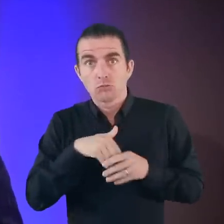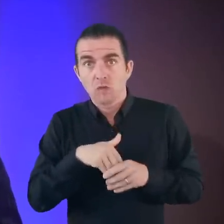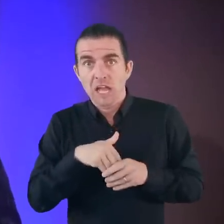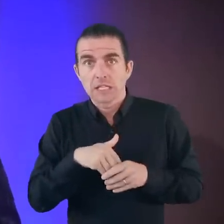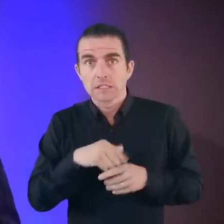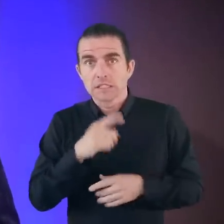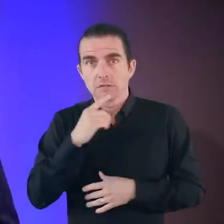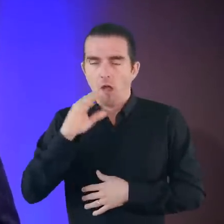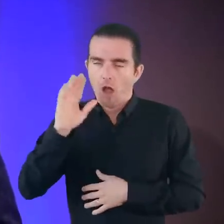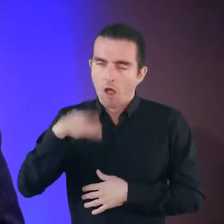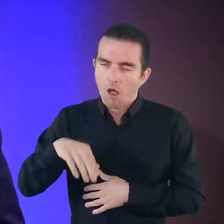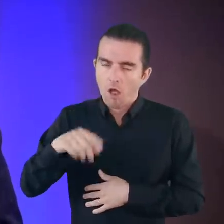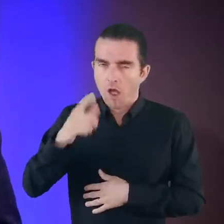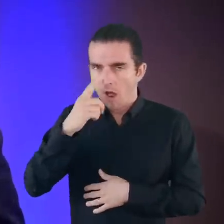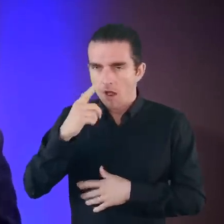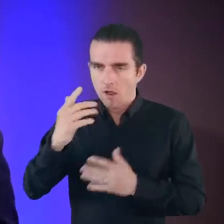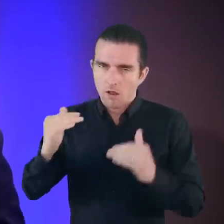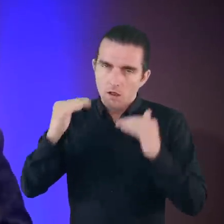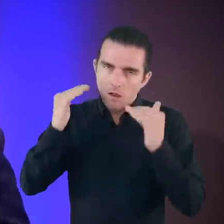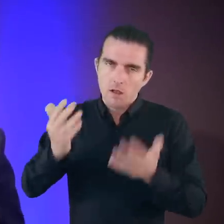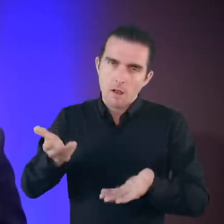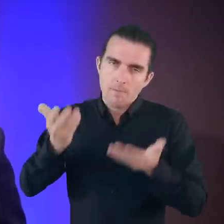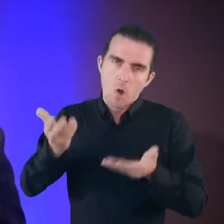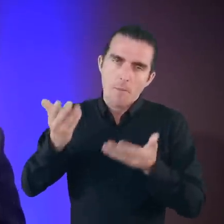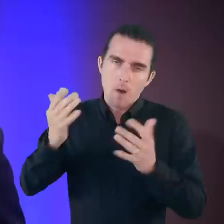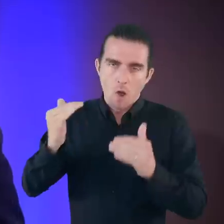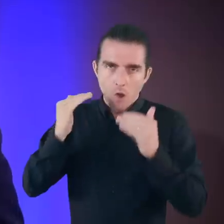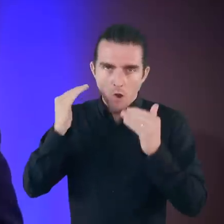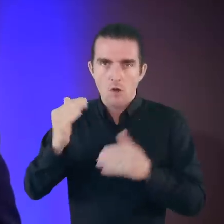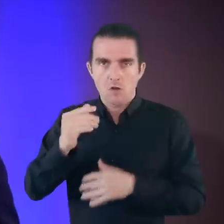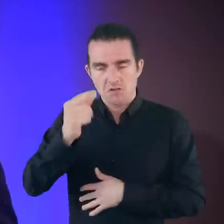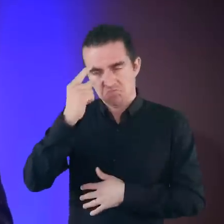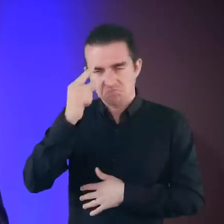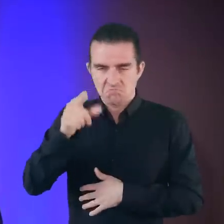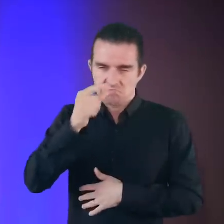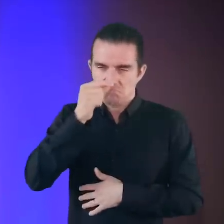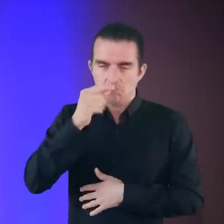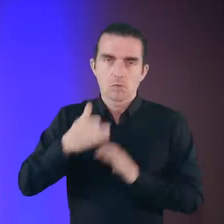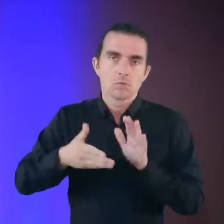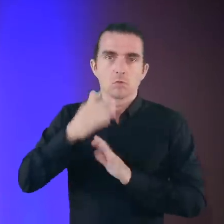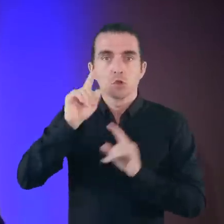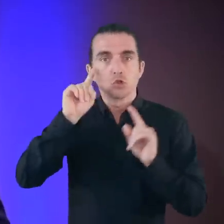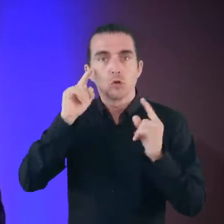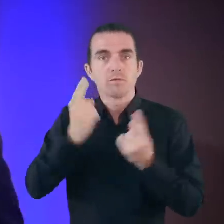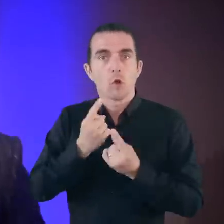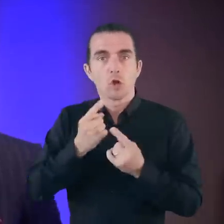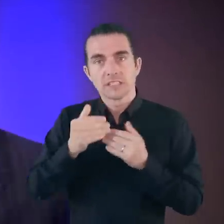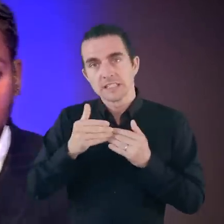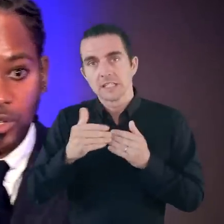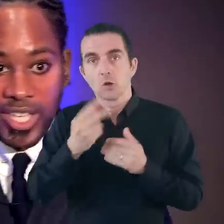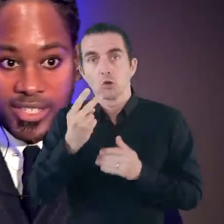He says, Jason, you can dream bigger than that. I think we could get to university in two years.